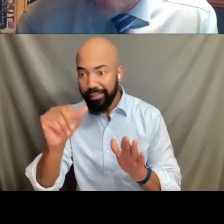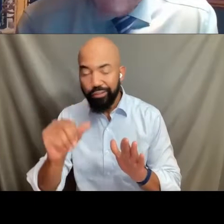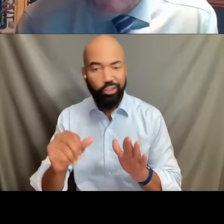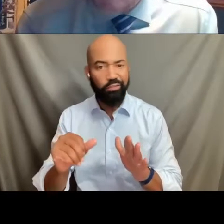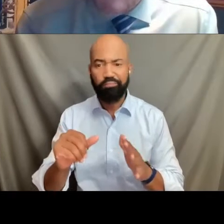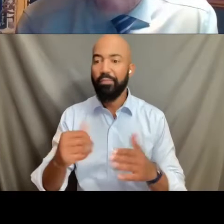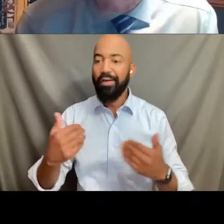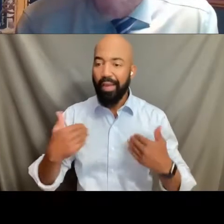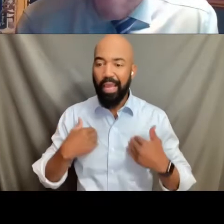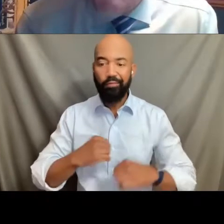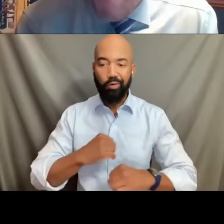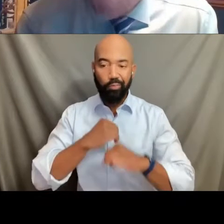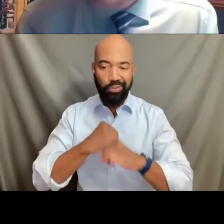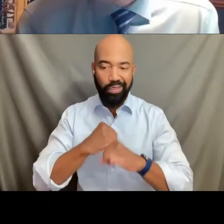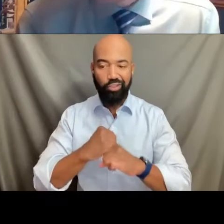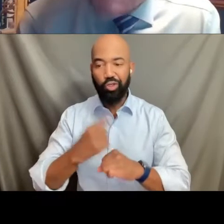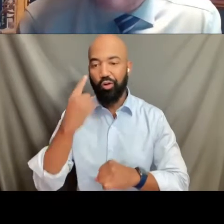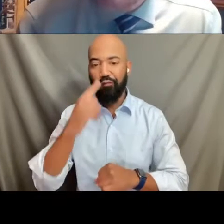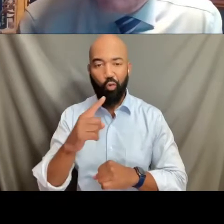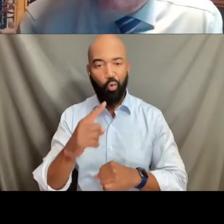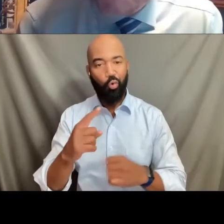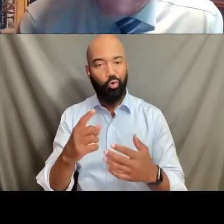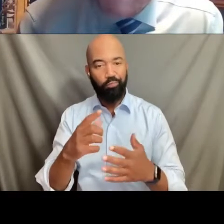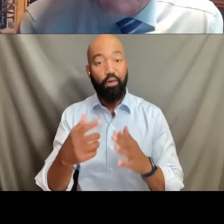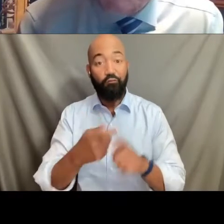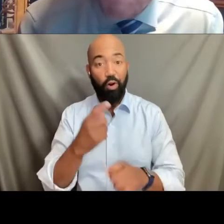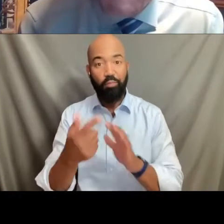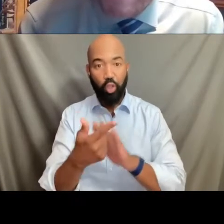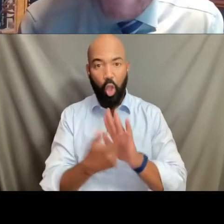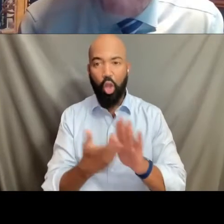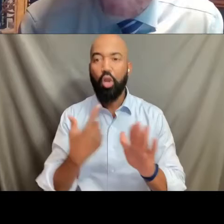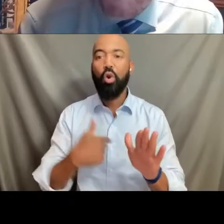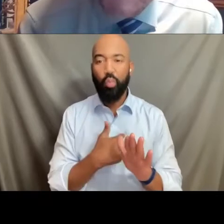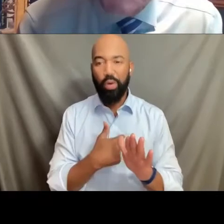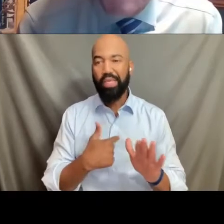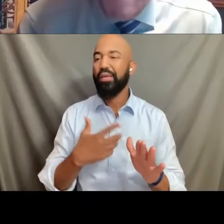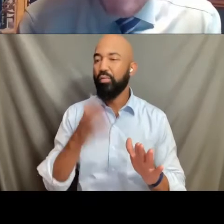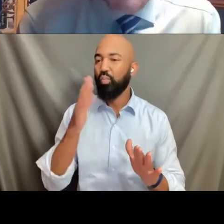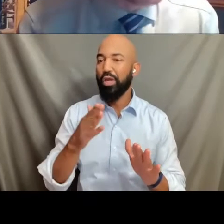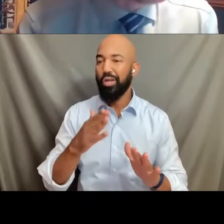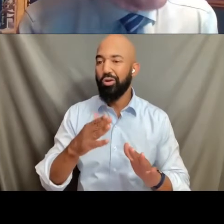have the protection of the law. We will decide those future cases when they come before us.